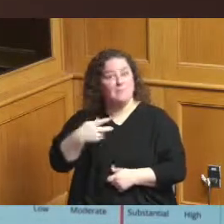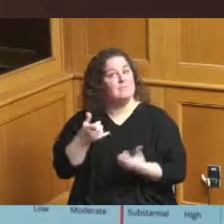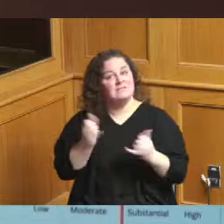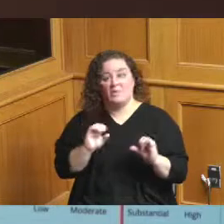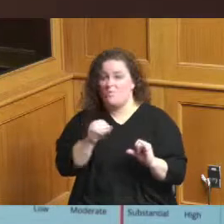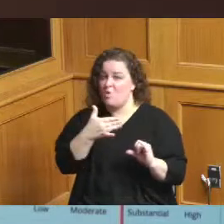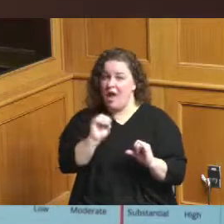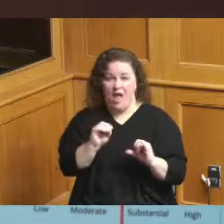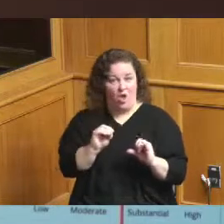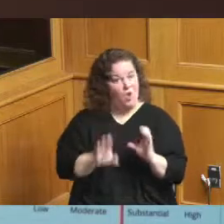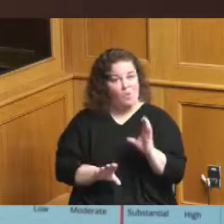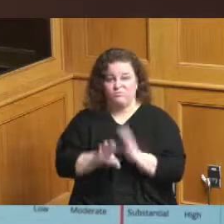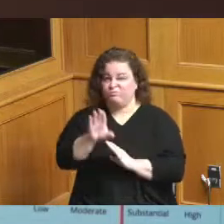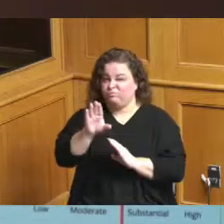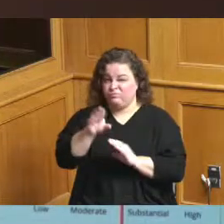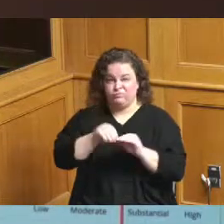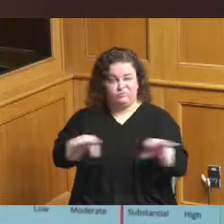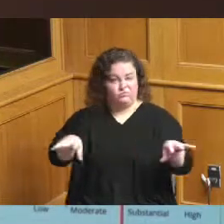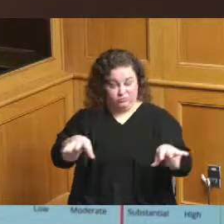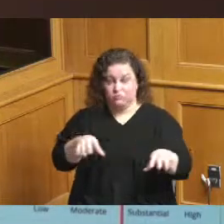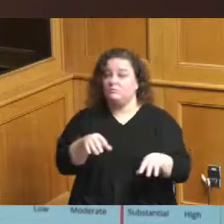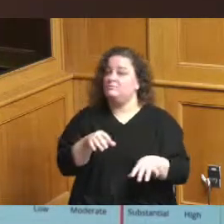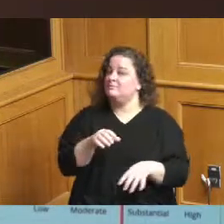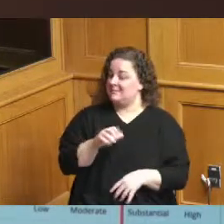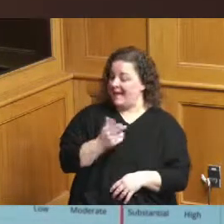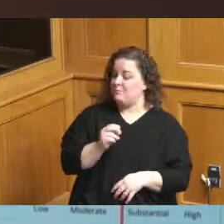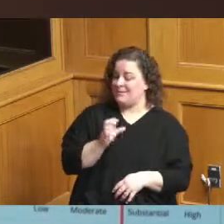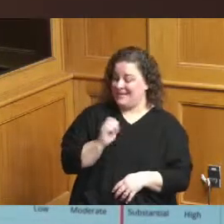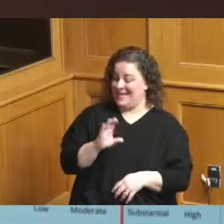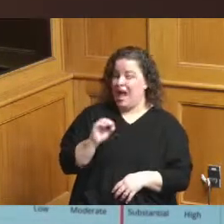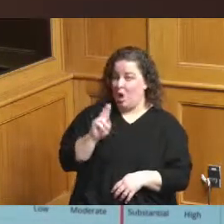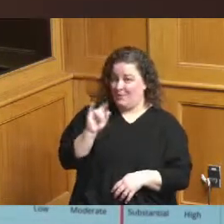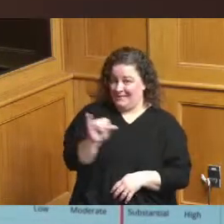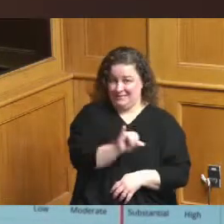is no differently although these metrics are improving today we are at one thousand two hundred